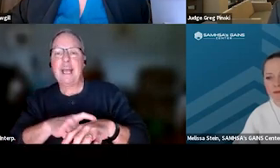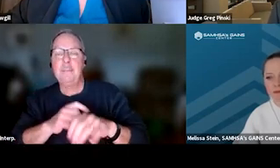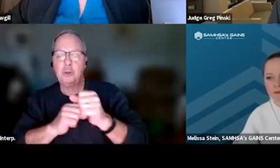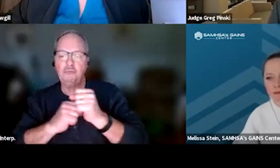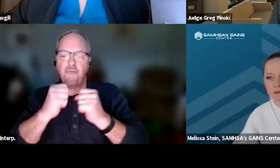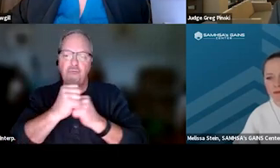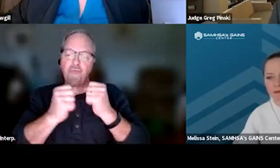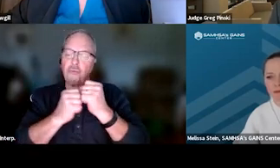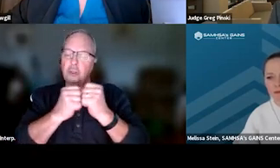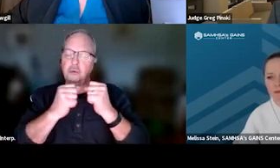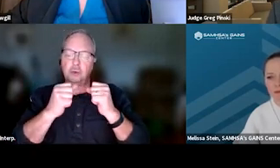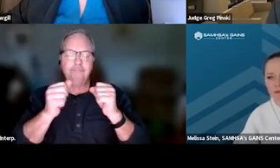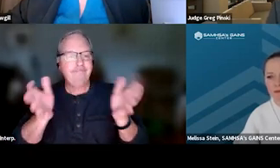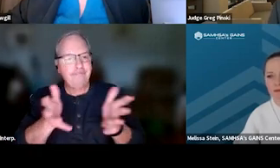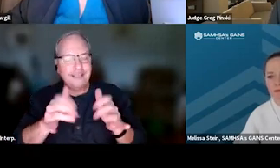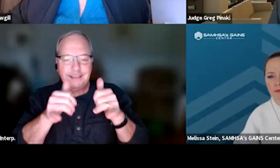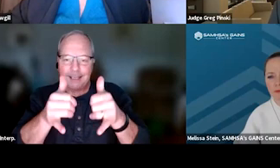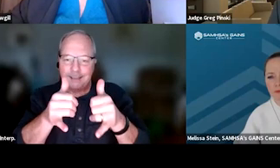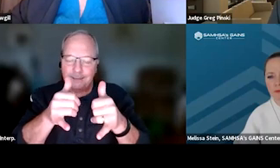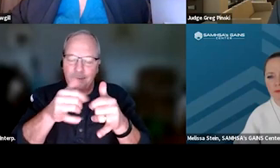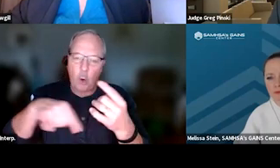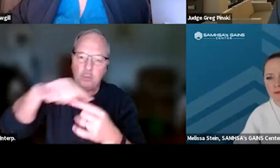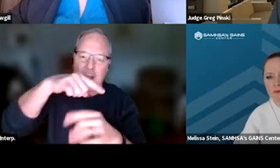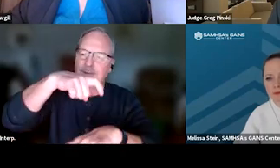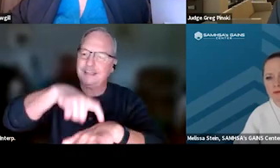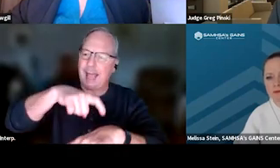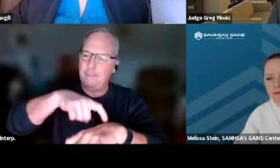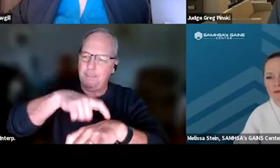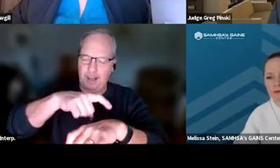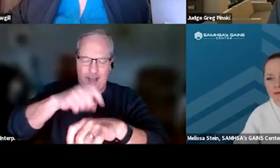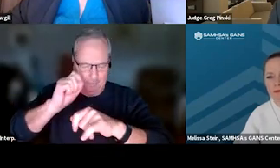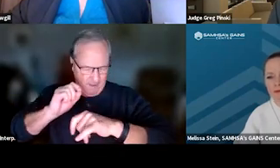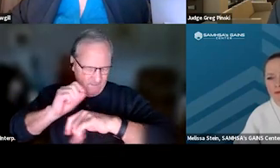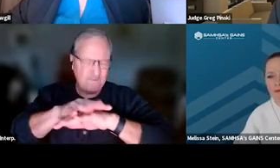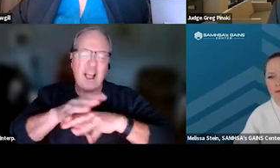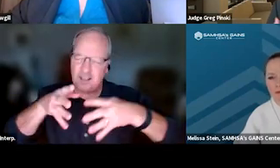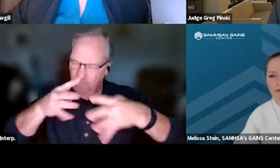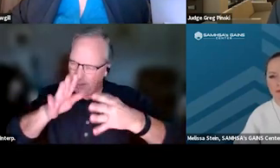or sanctions around time, that is going to be an effective way to address behaviors.